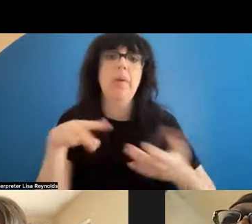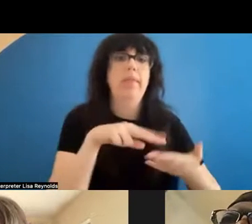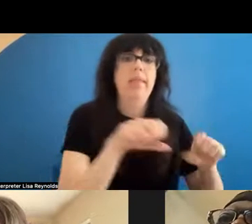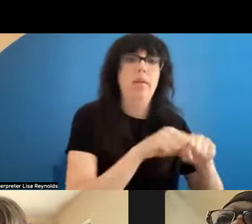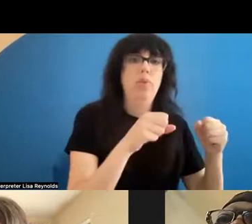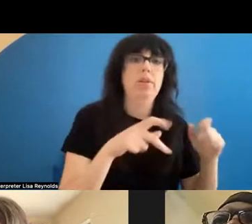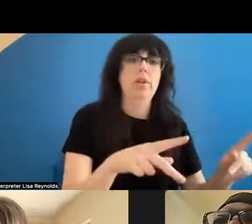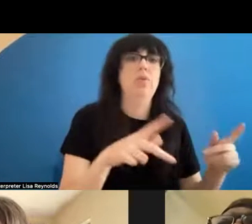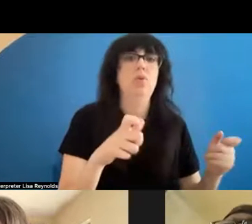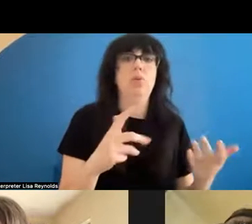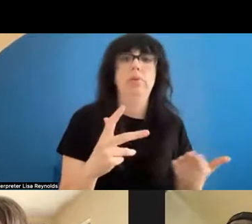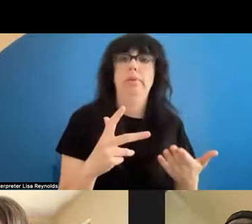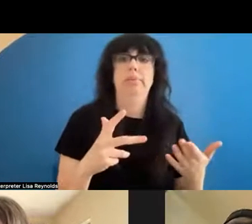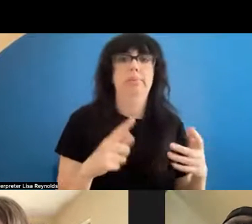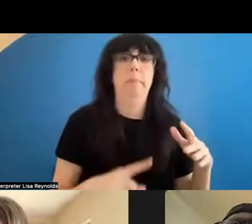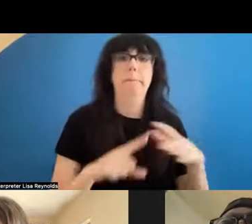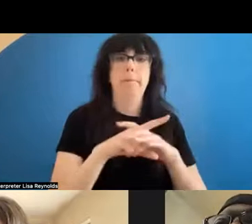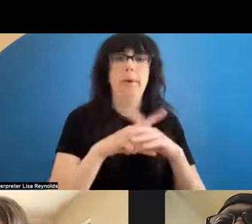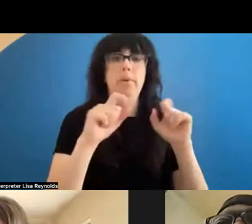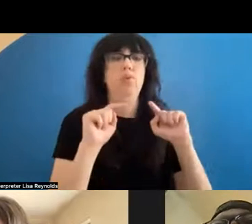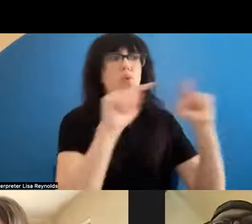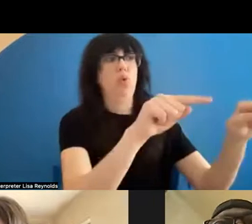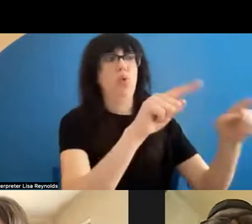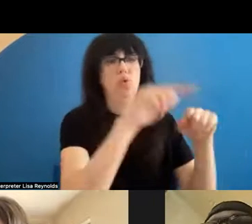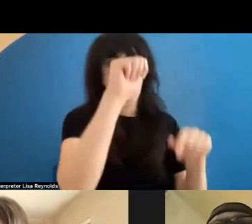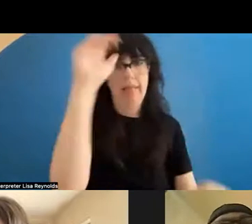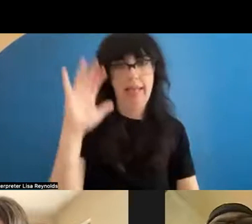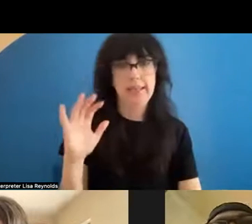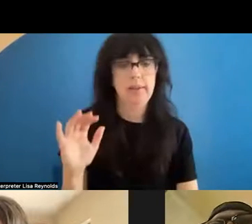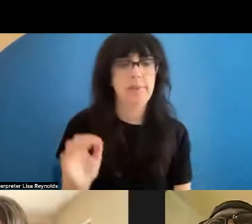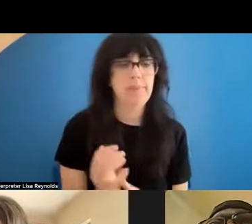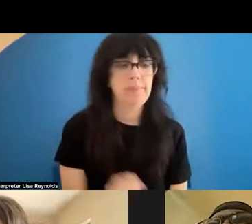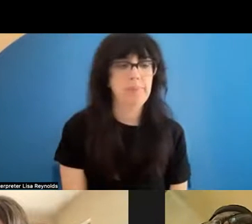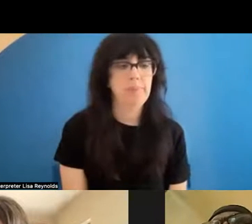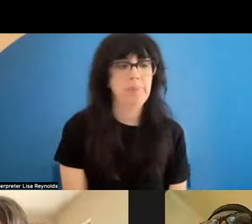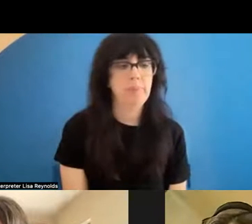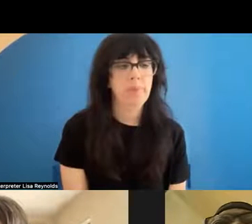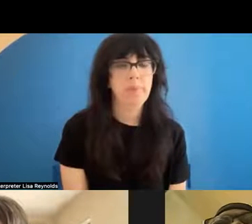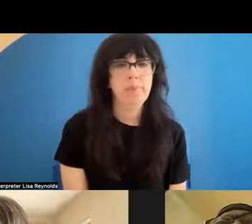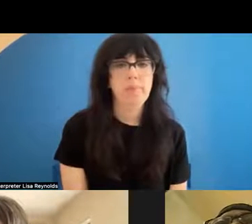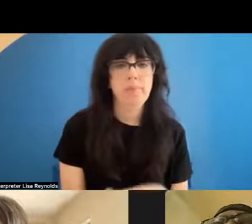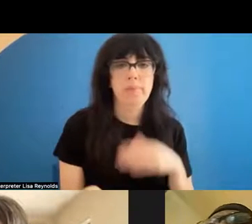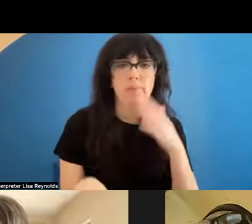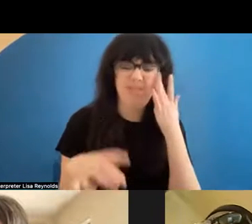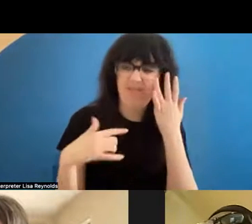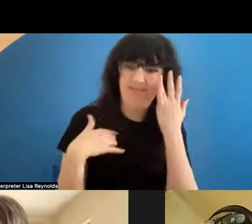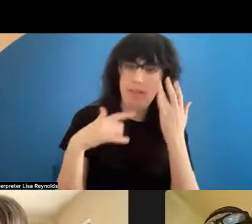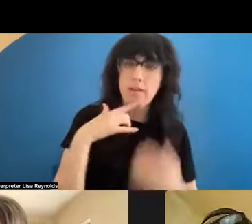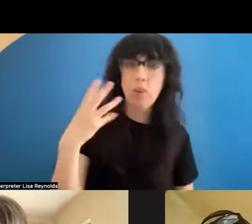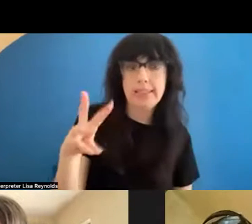opportunity came up to go to Alaska. At the time